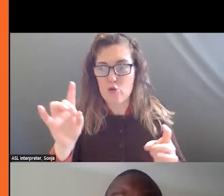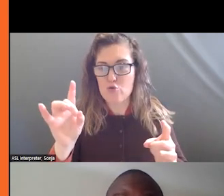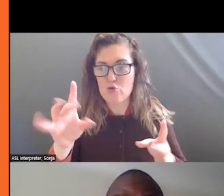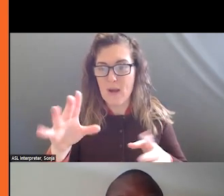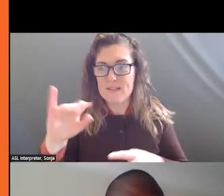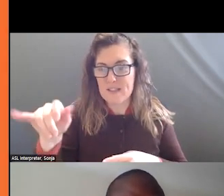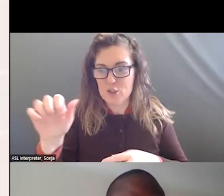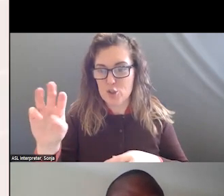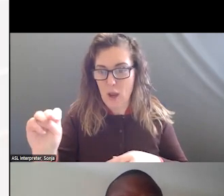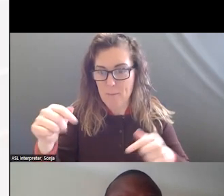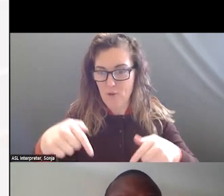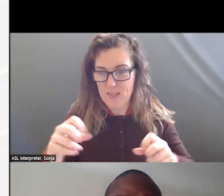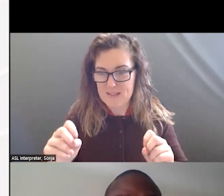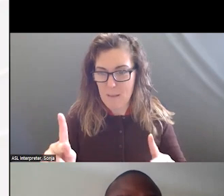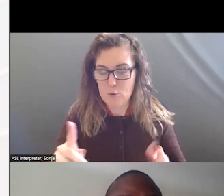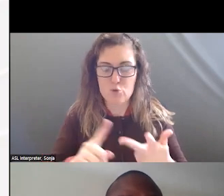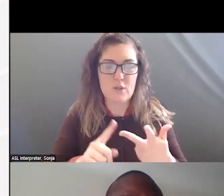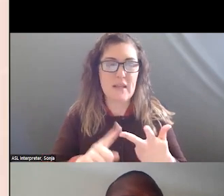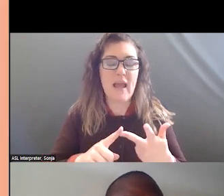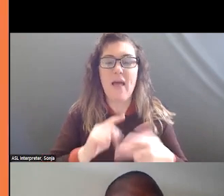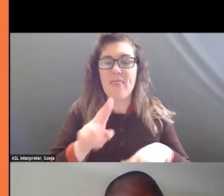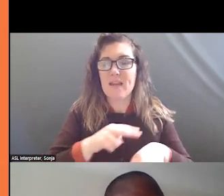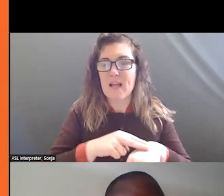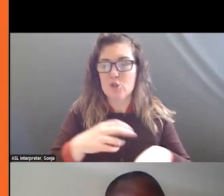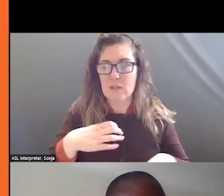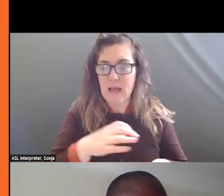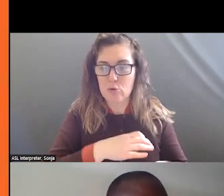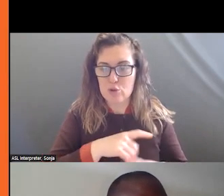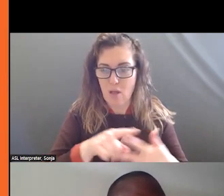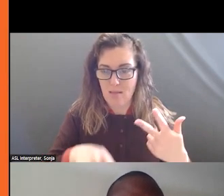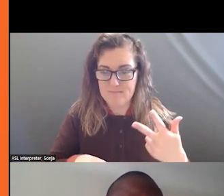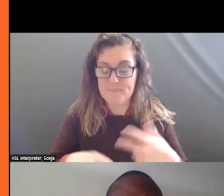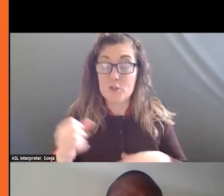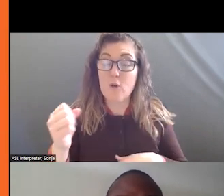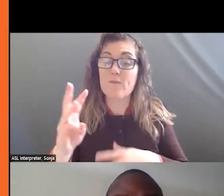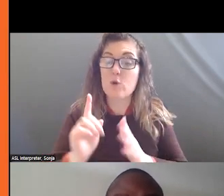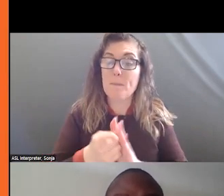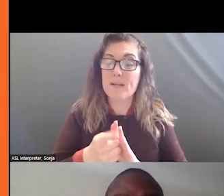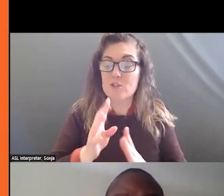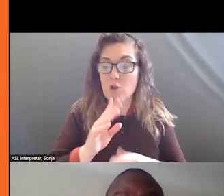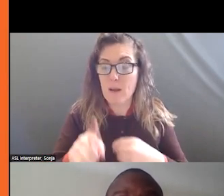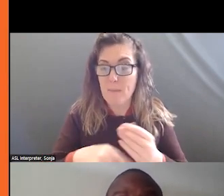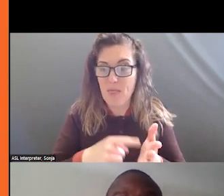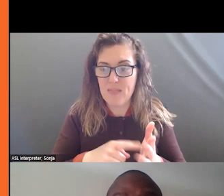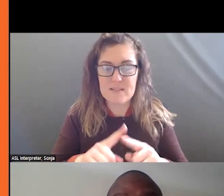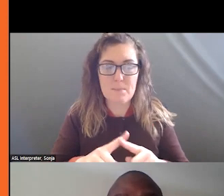AND THANK YOU FOR THE NATIONAL COUNSEL. I HAVE A FEW MINUTES TO TALK ABOUT THIS, BUT ESSENTIALLY THE